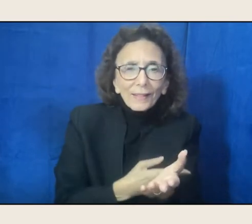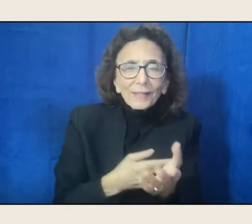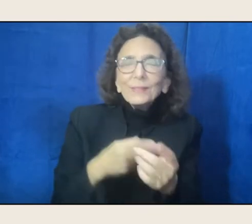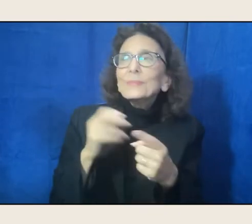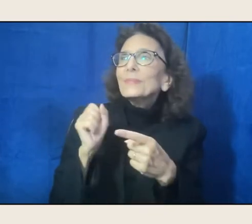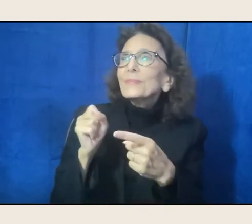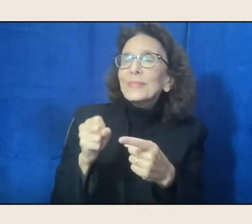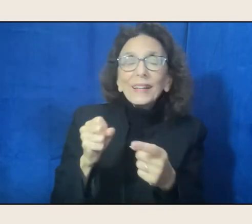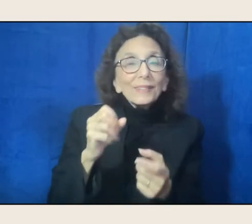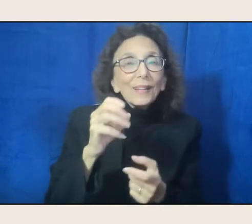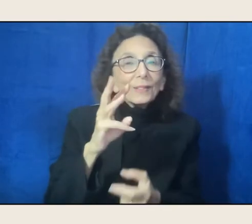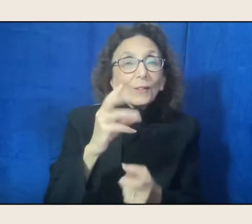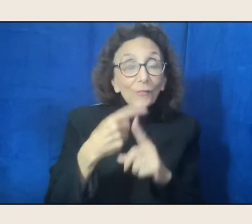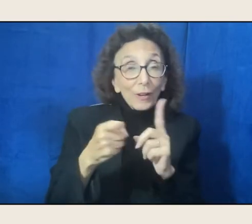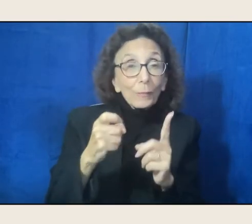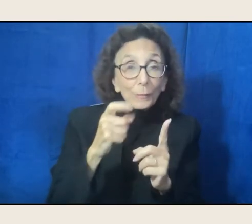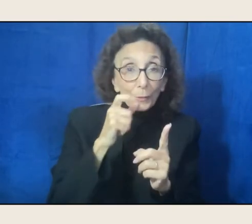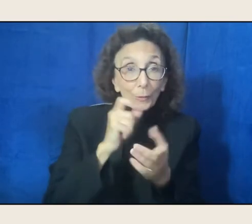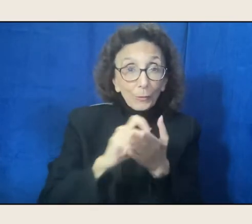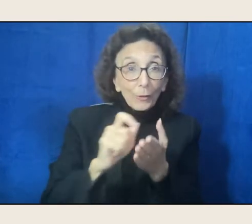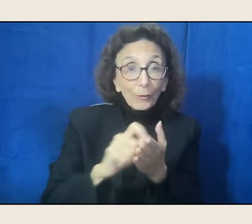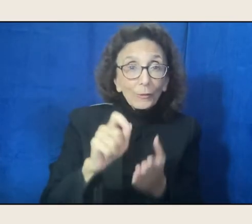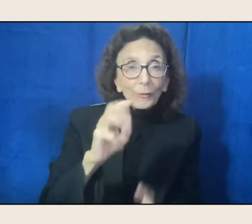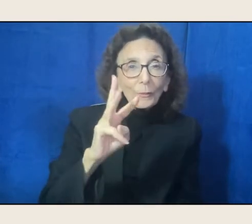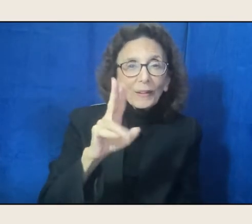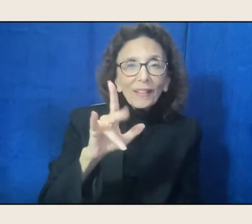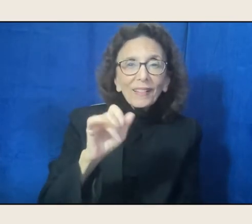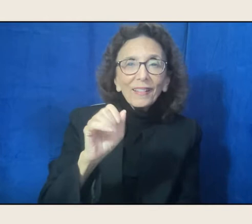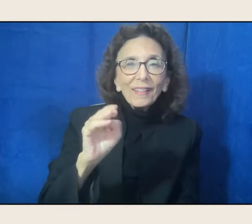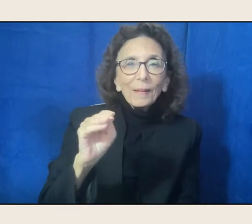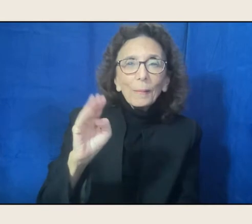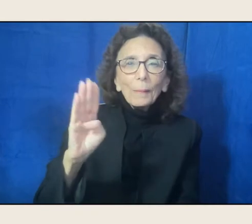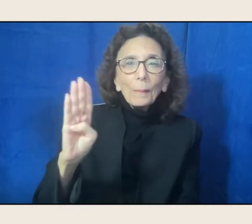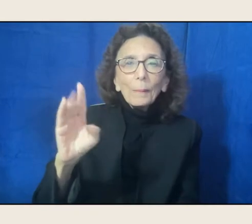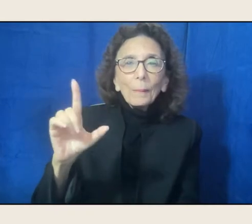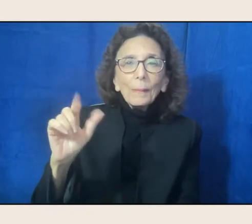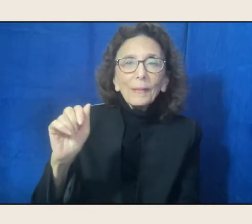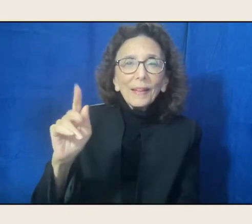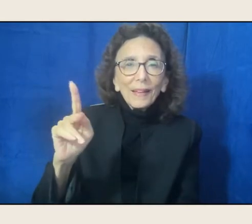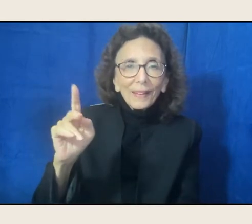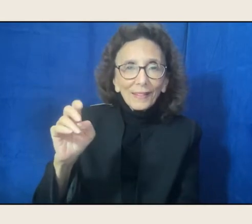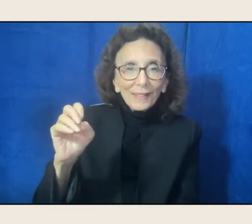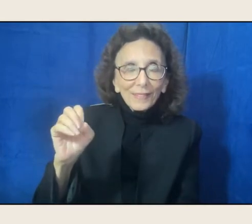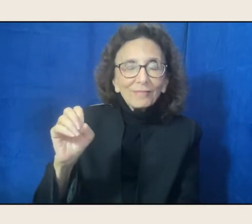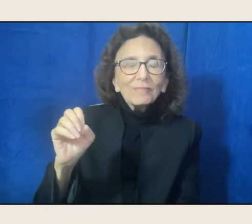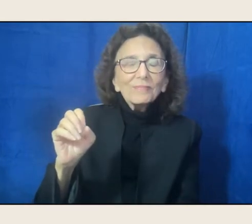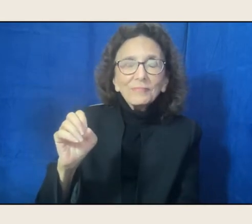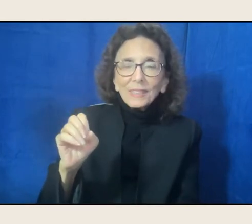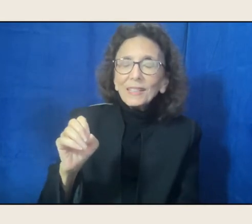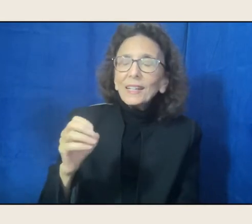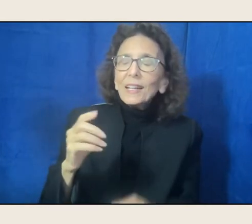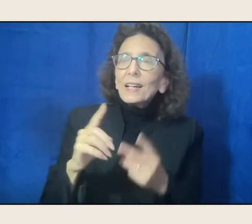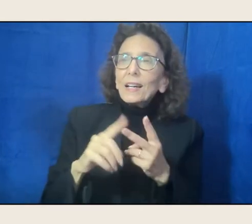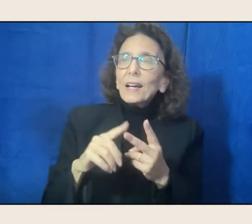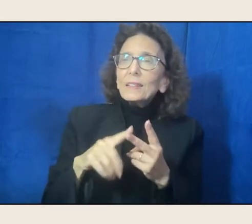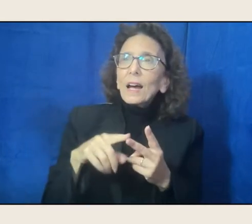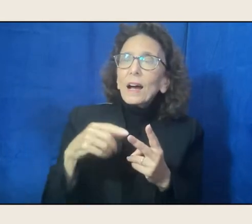That William Blake, yes. William Blake, that William Blake poem. And in the other place was when I started reading,